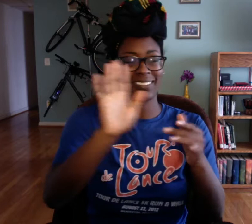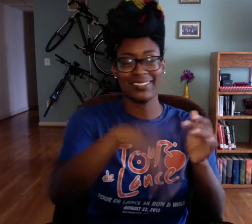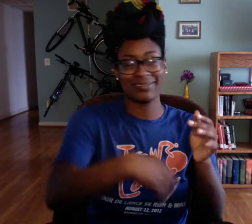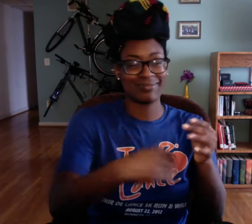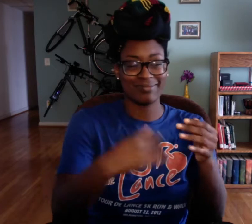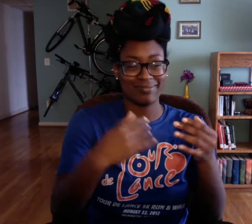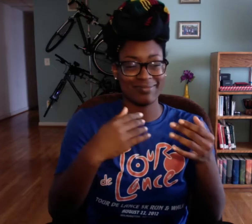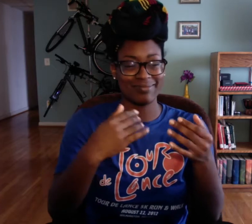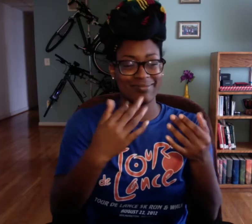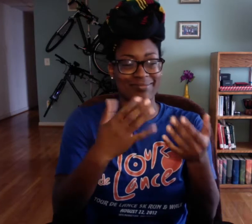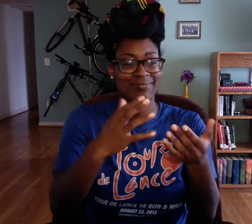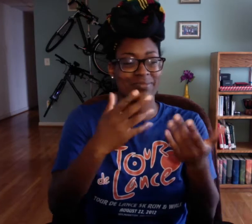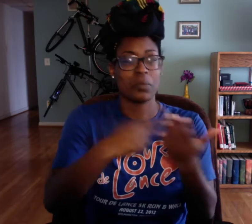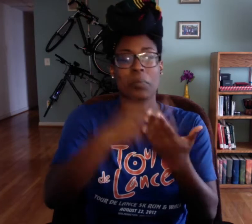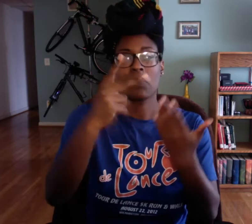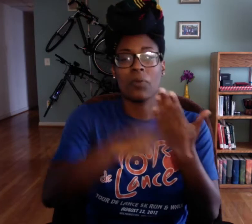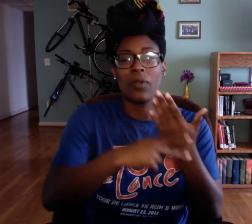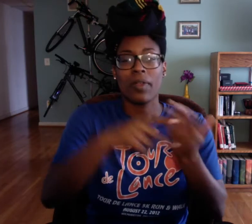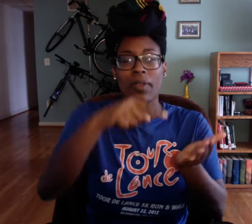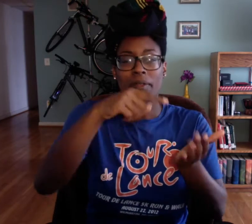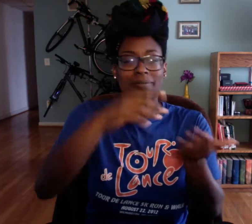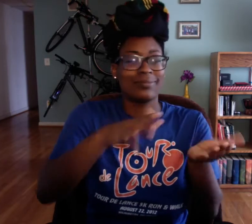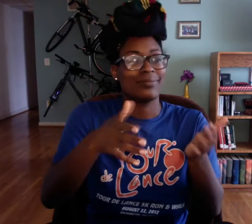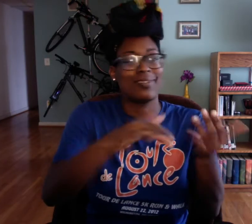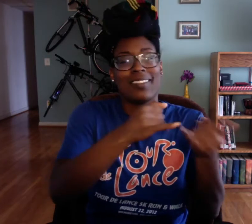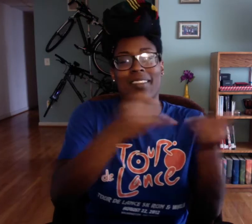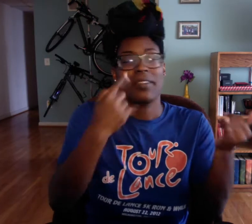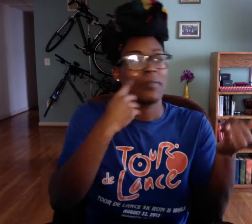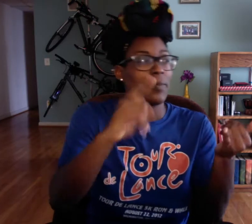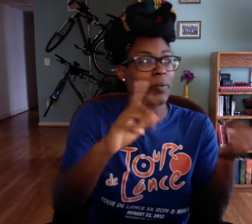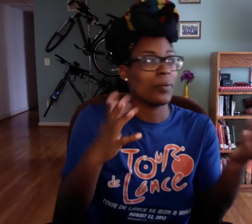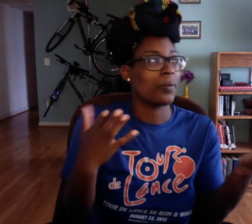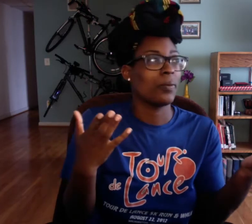out okay well, that's not important that's program related.